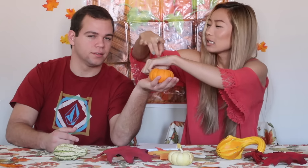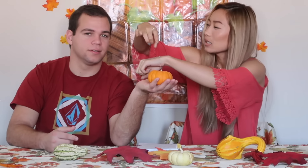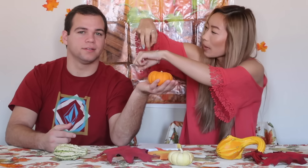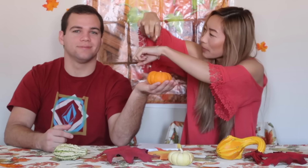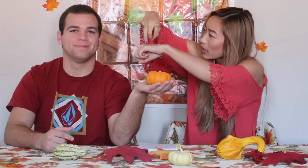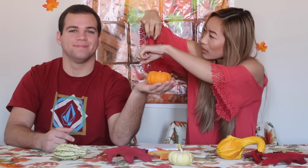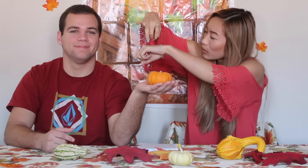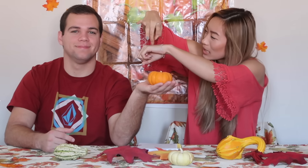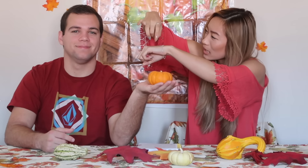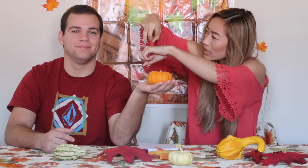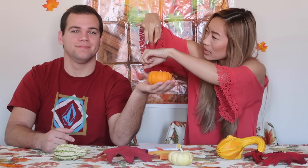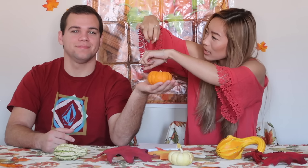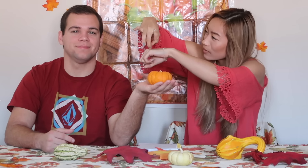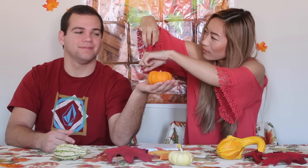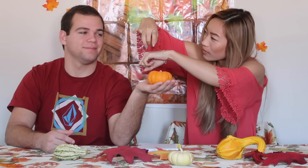Isn't this Pumpkin?! What is this?!